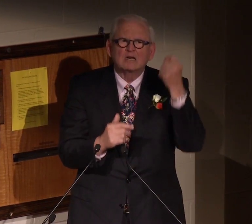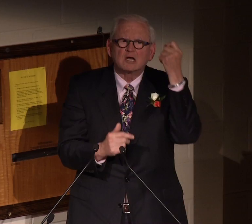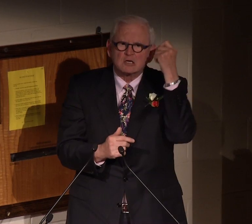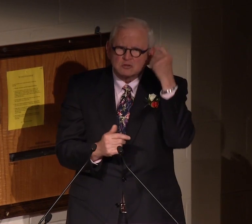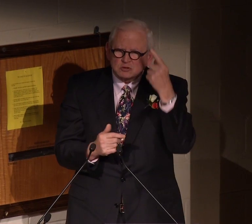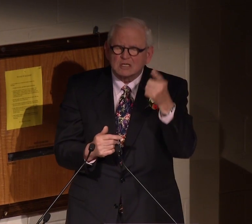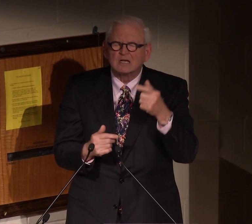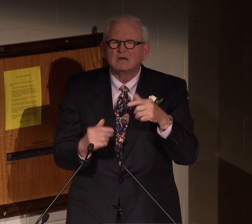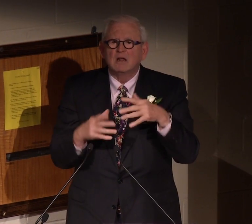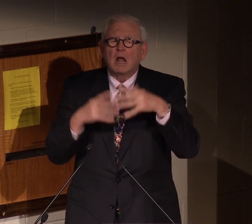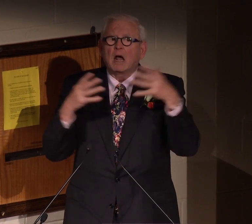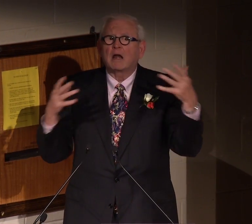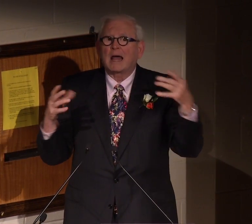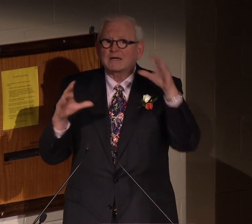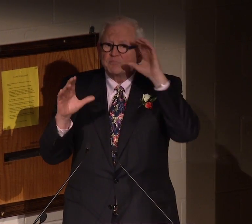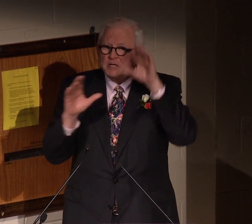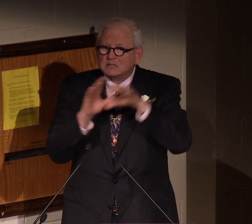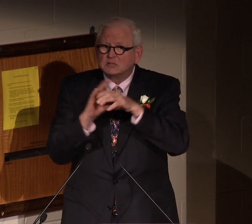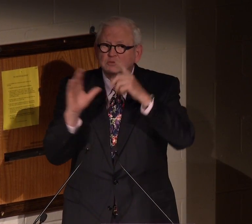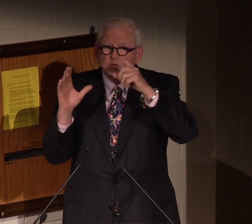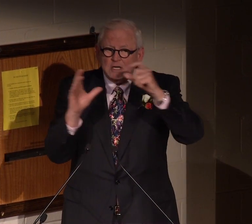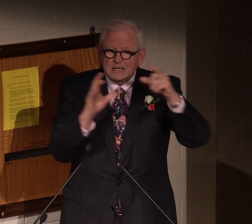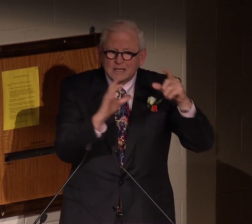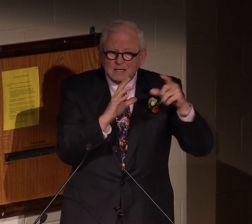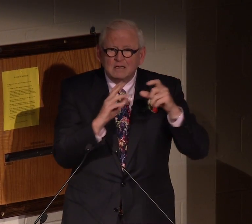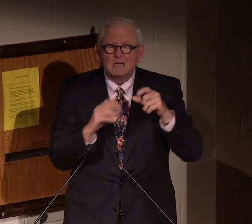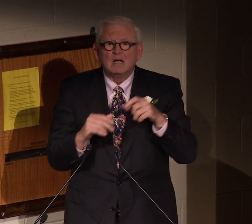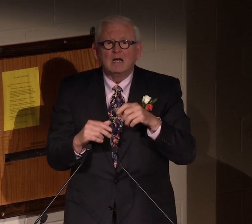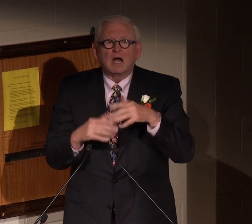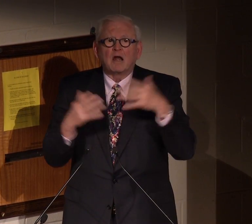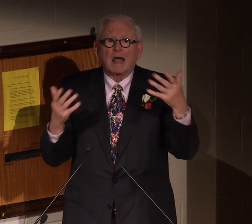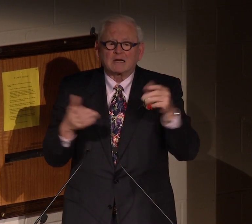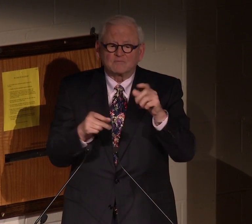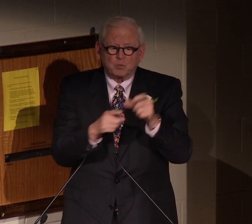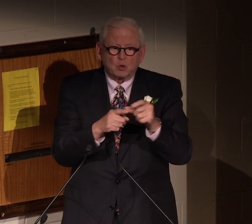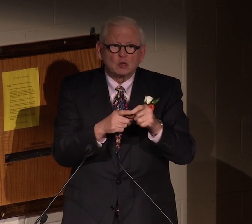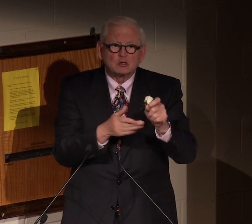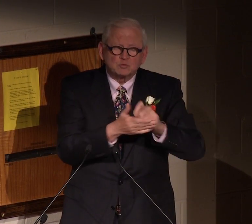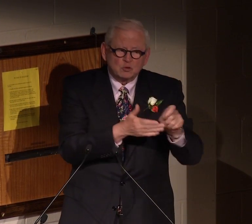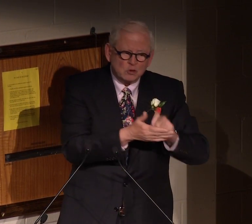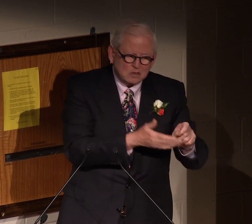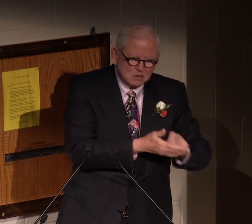modifications to make it accessible to the deaf community, used a lot of visuals, a lot of photographs,